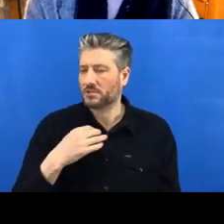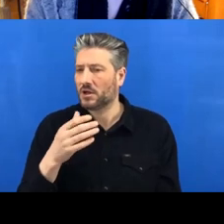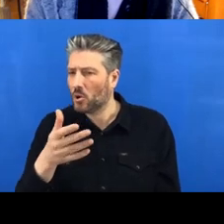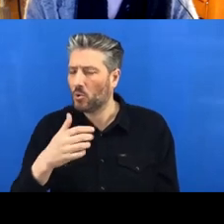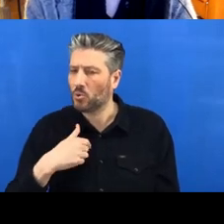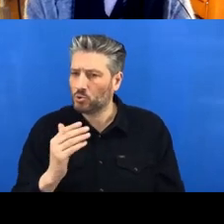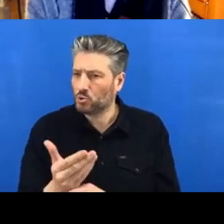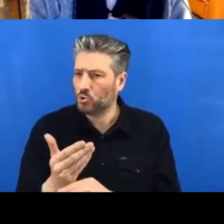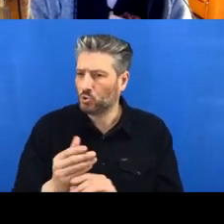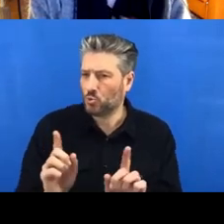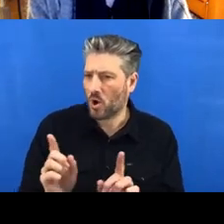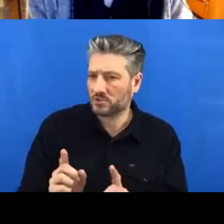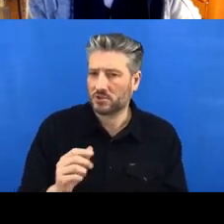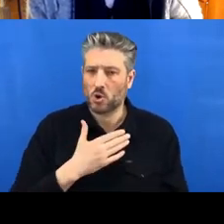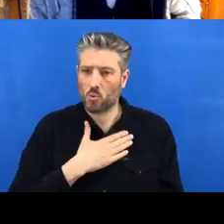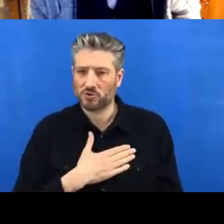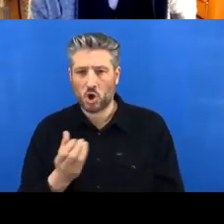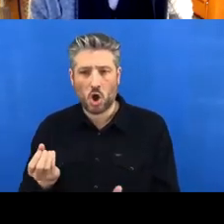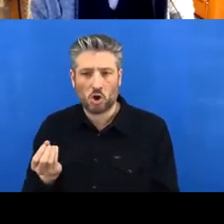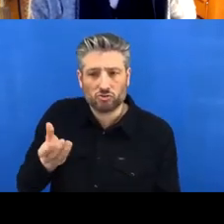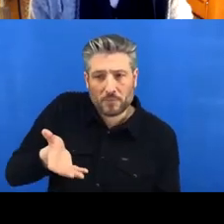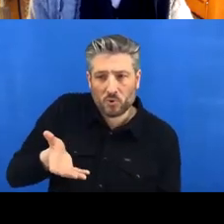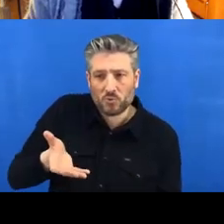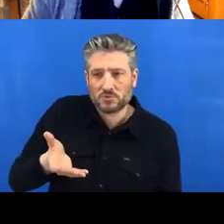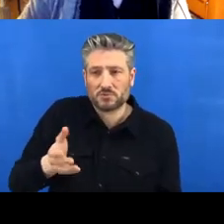Are you going to contribute to the original project or are you just going to work on it on your own?